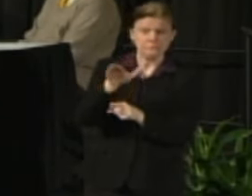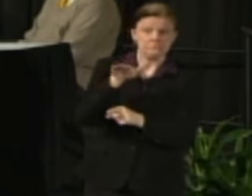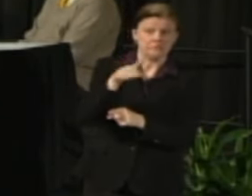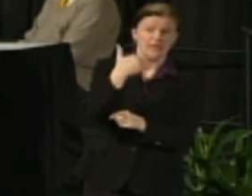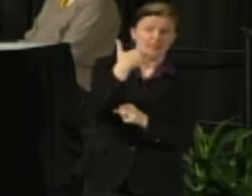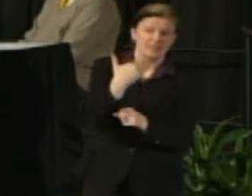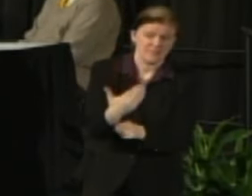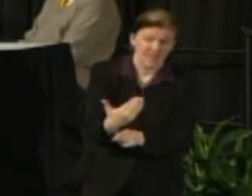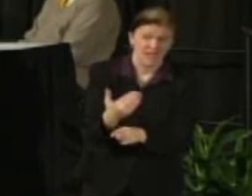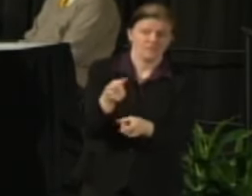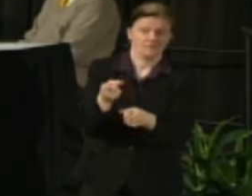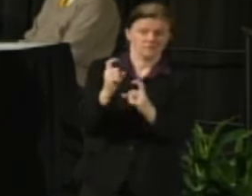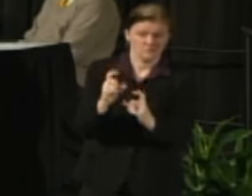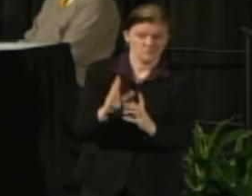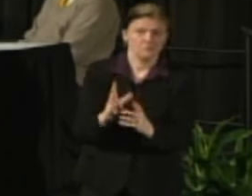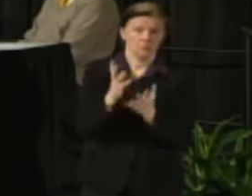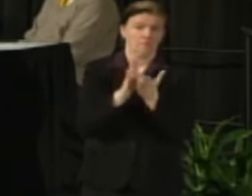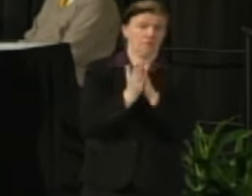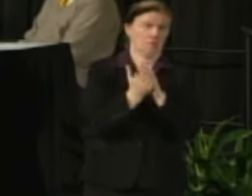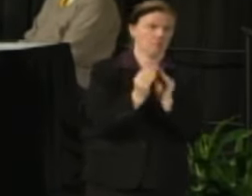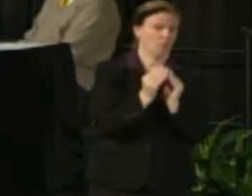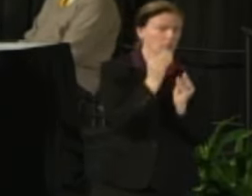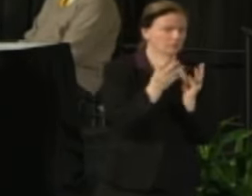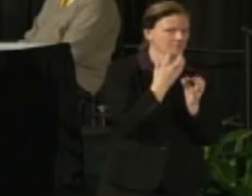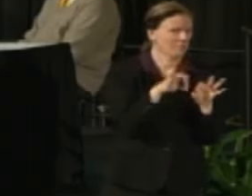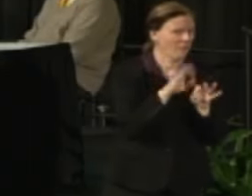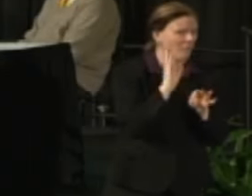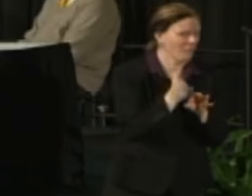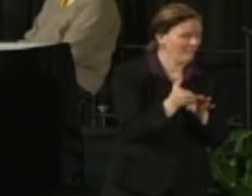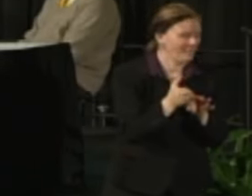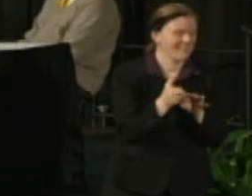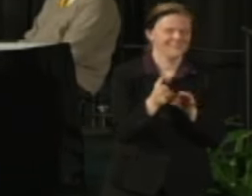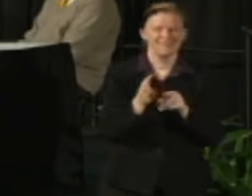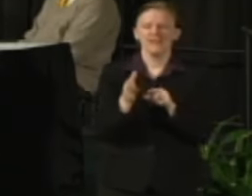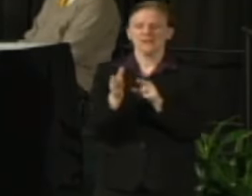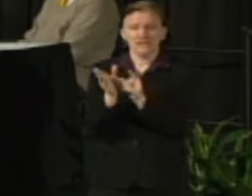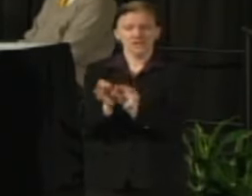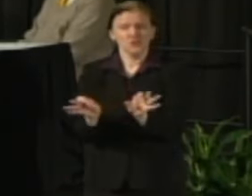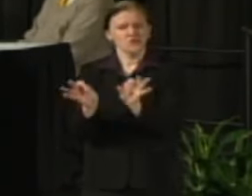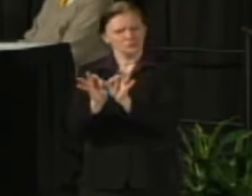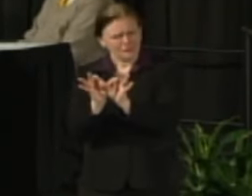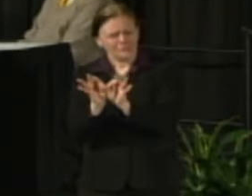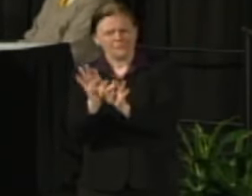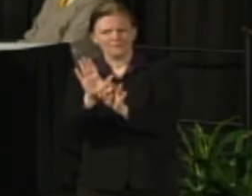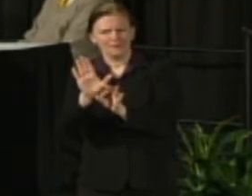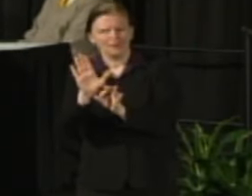They're going to be even more important going forward and this is a critical role that they're playing on the frontline every day,